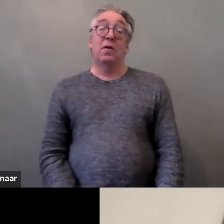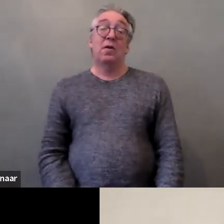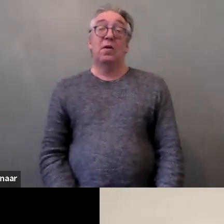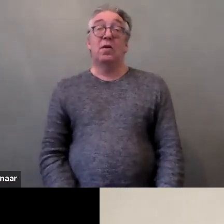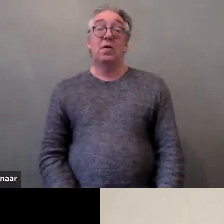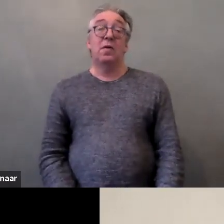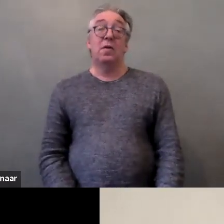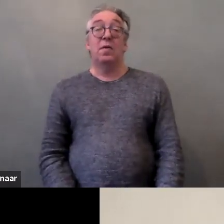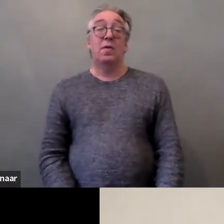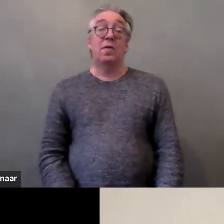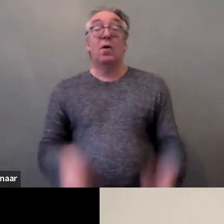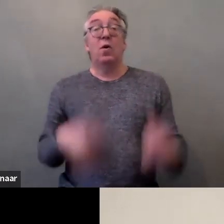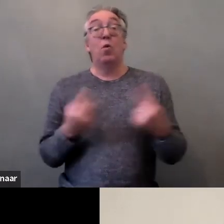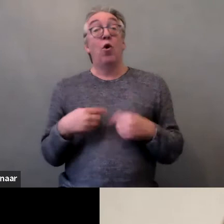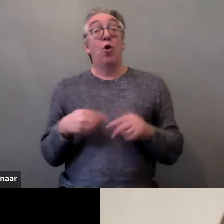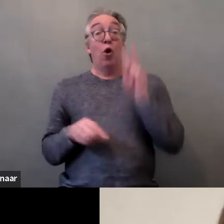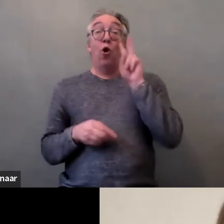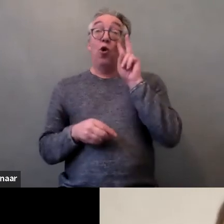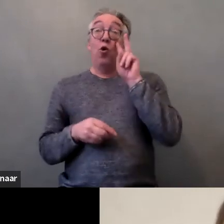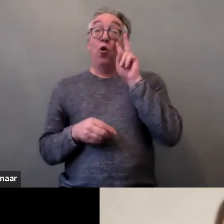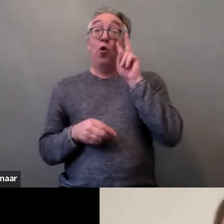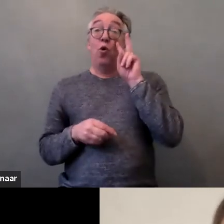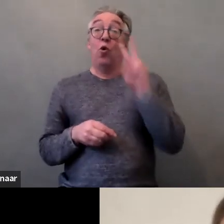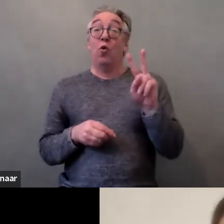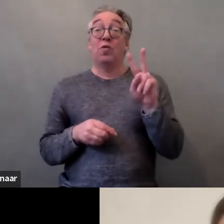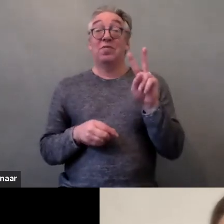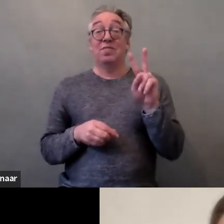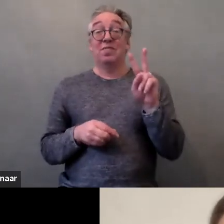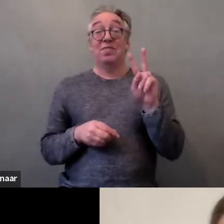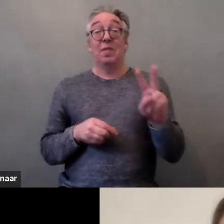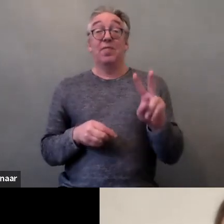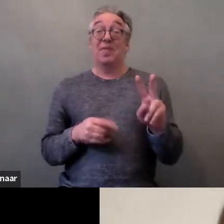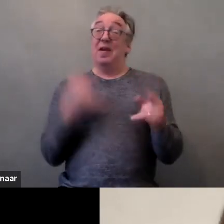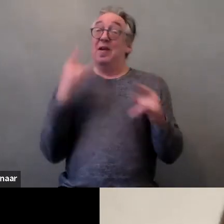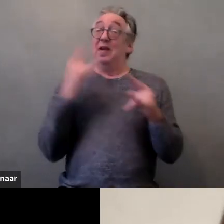As for the effectiveness of informing about sexual violence in their community